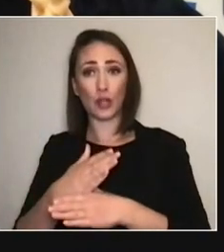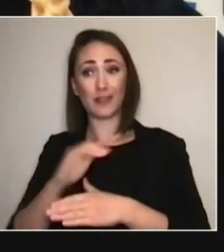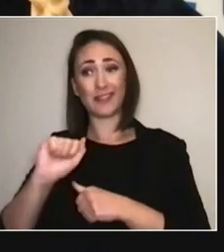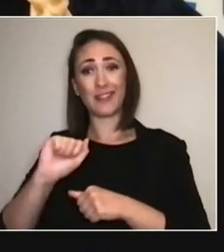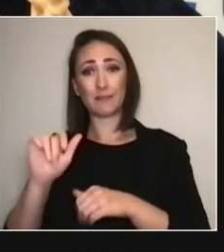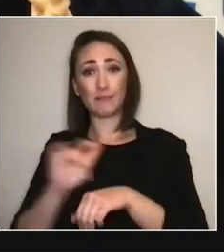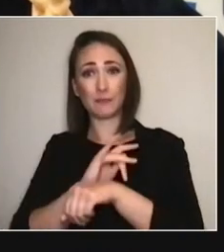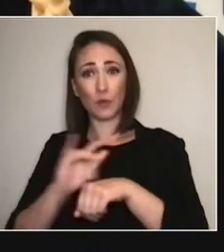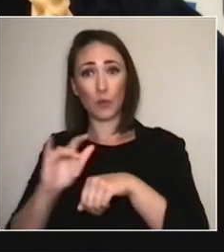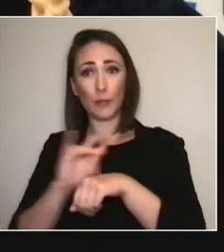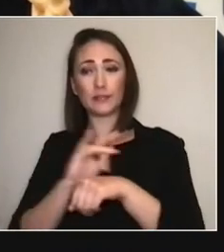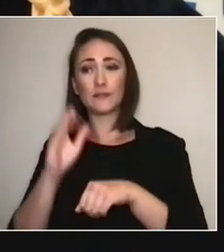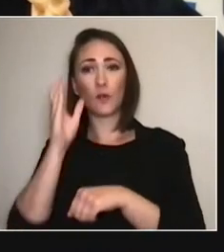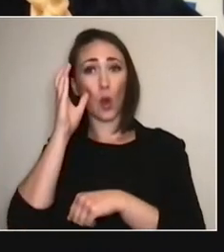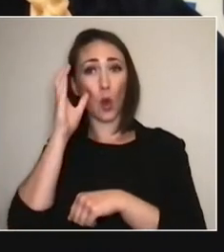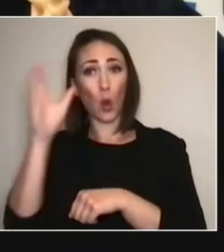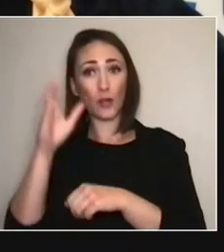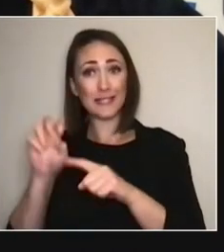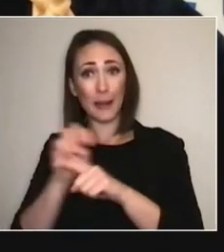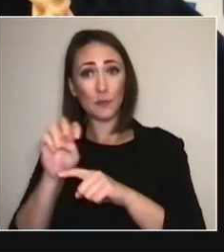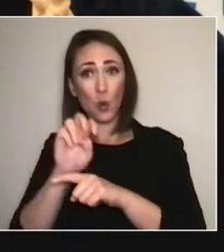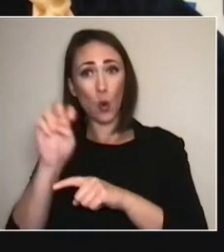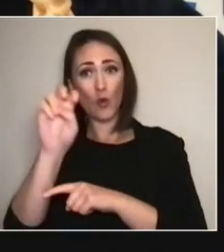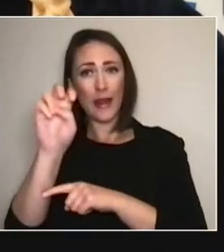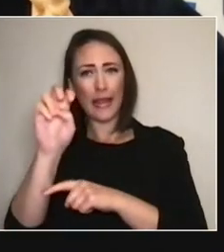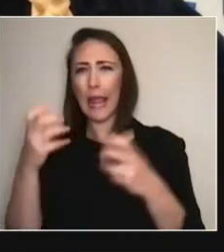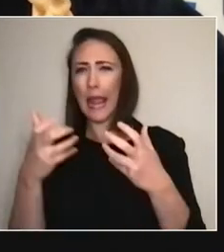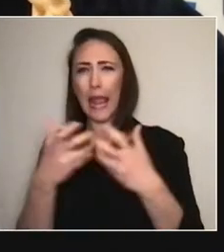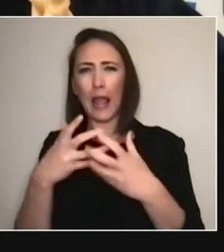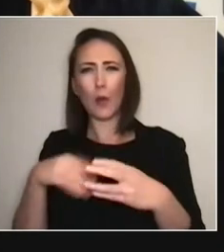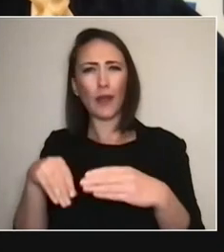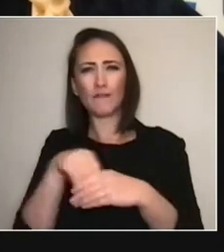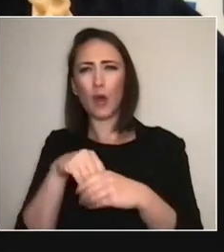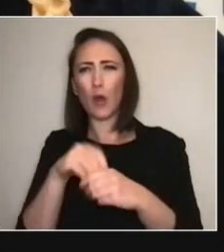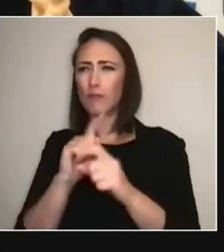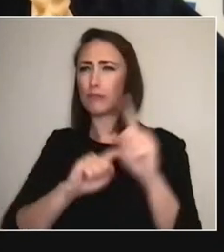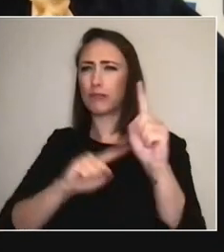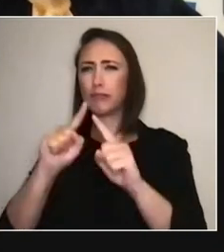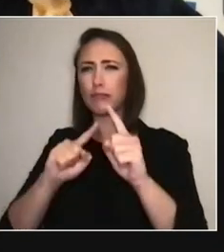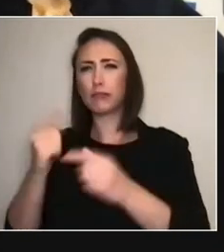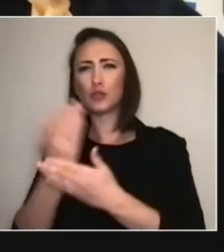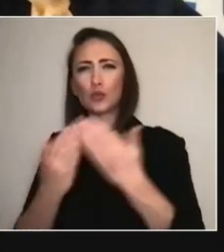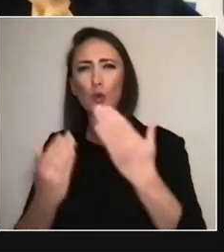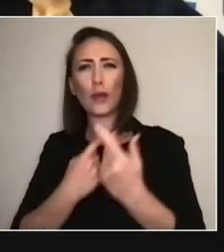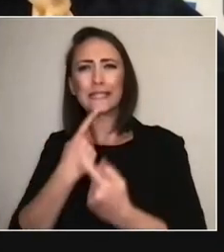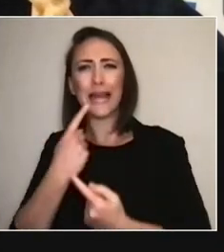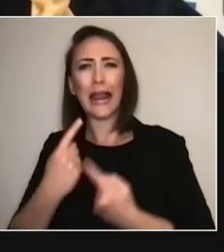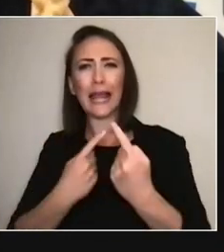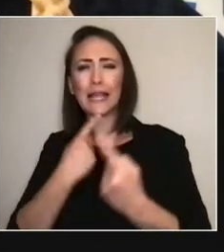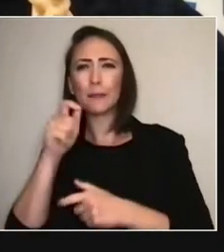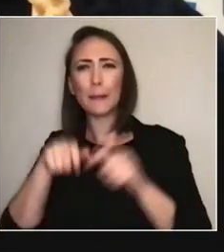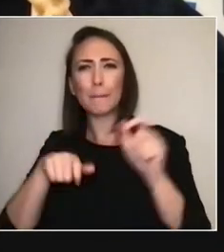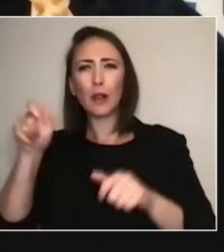over the course of concept touring was how do we involve different storytellers from different places as the work travels?